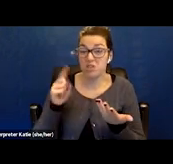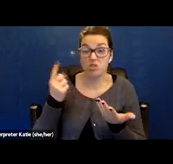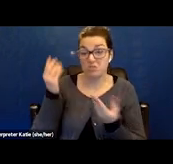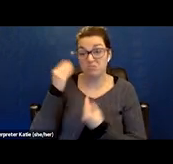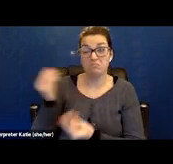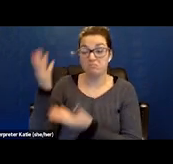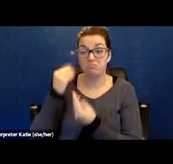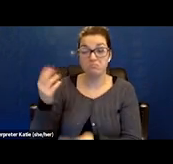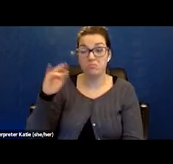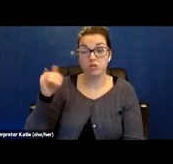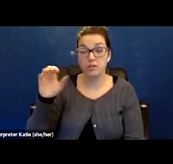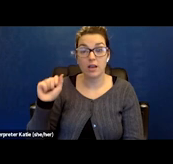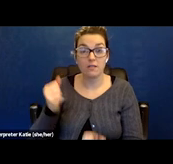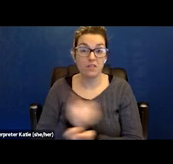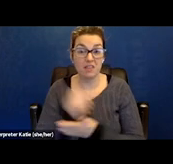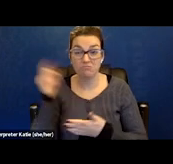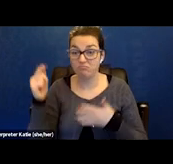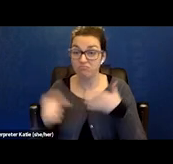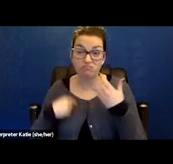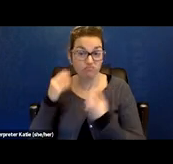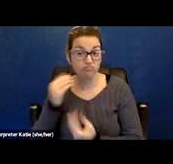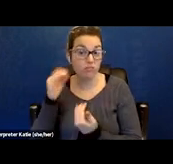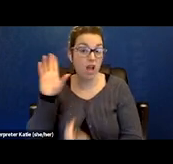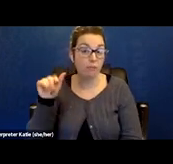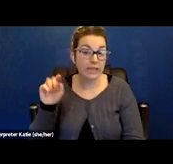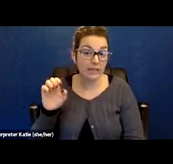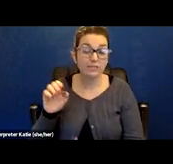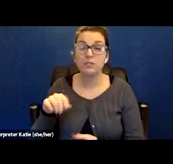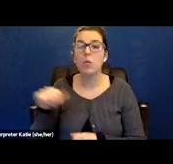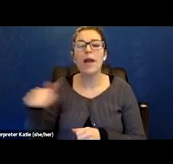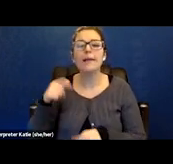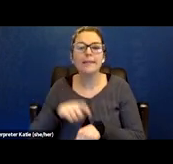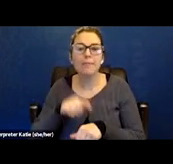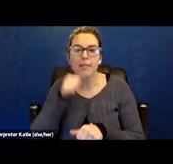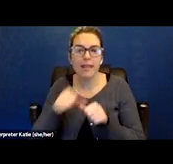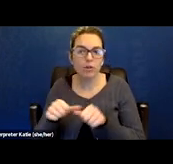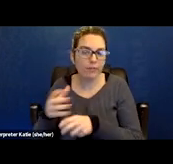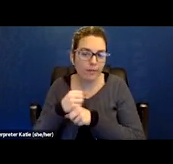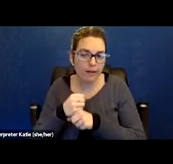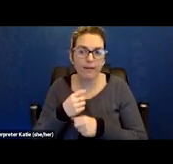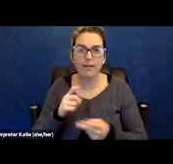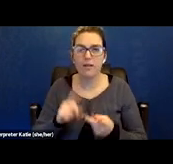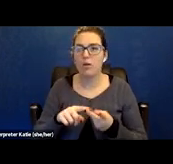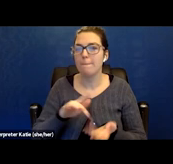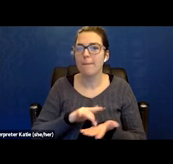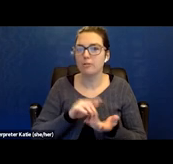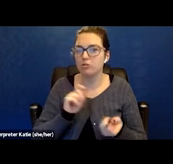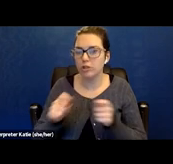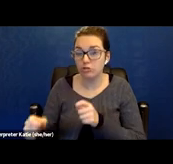and she was correct in saying, any time I got a letter in the mail, any time something changed medically, I updated her